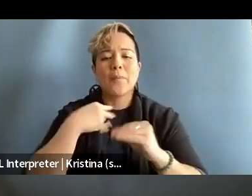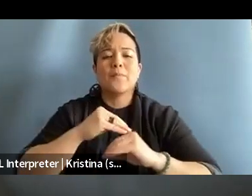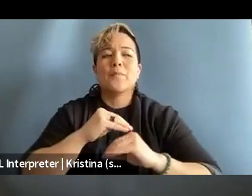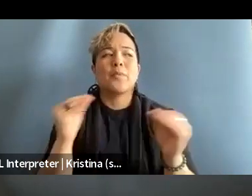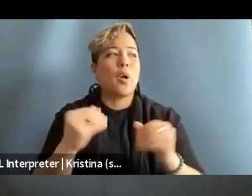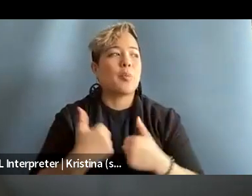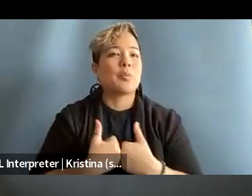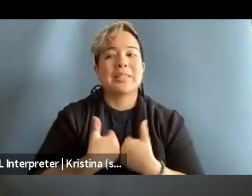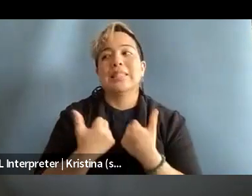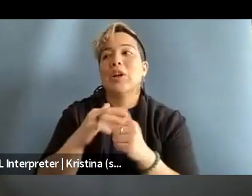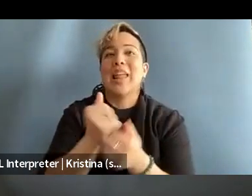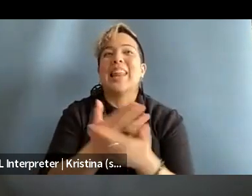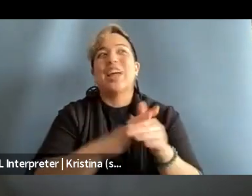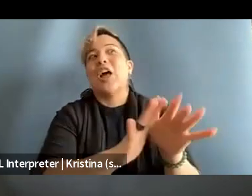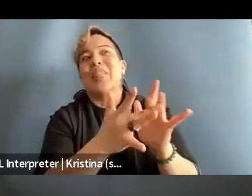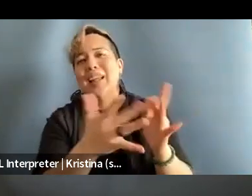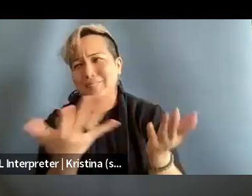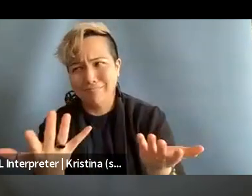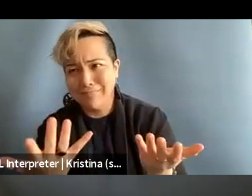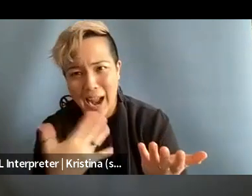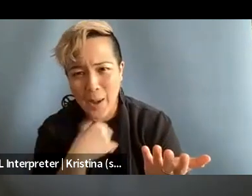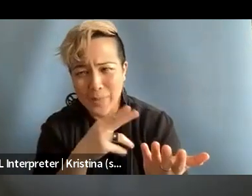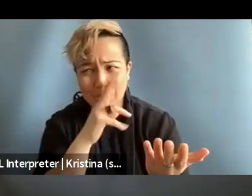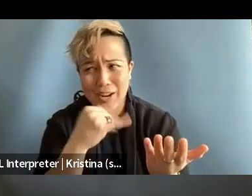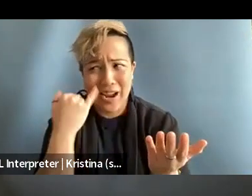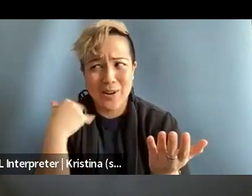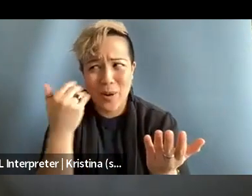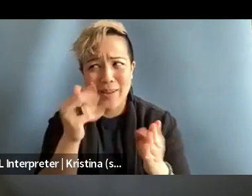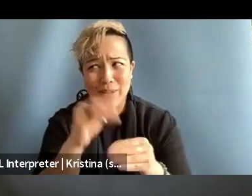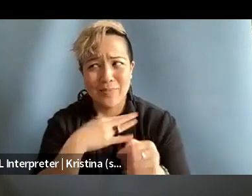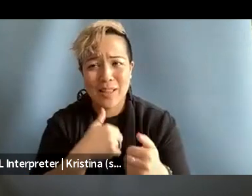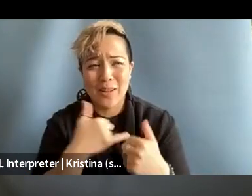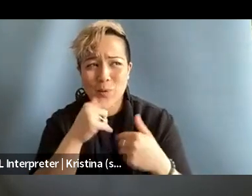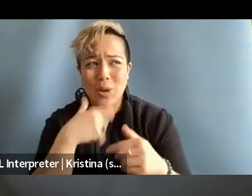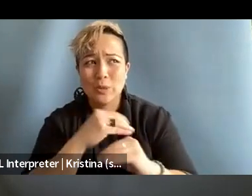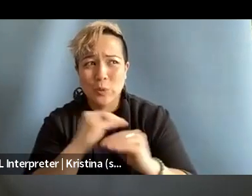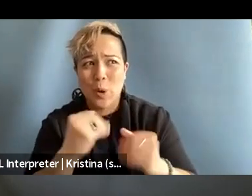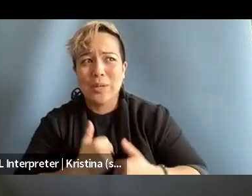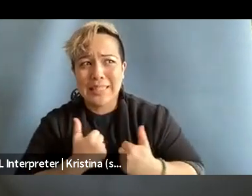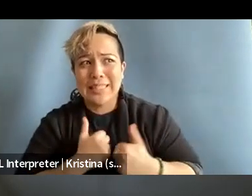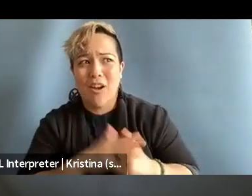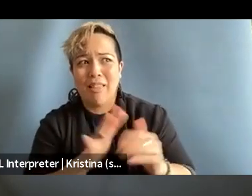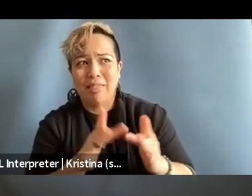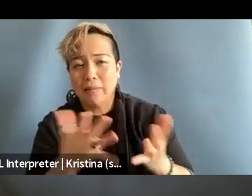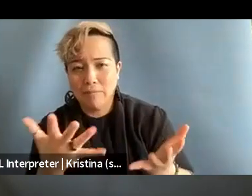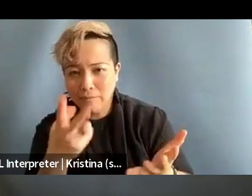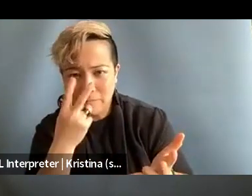no existence in anything online. And I'm not sure if I know any person in my life with no existence online. So even if it's impossible